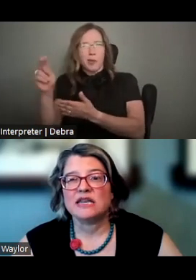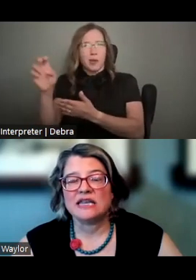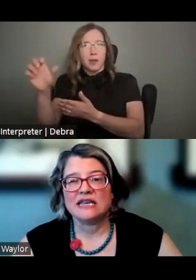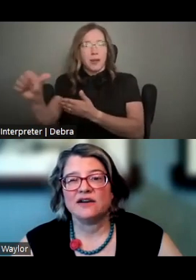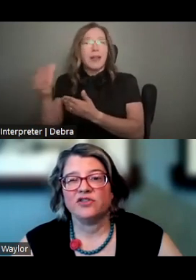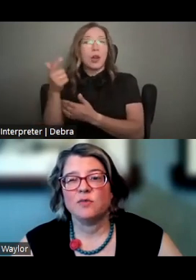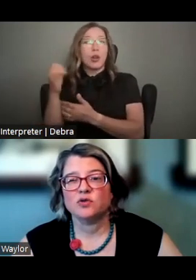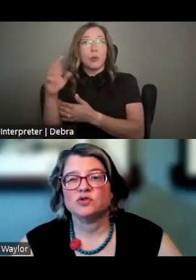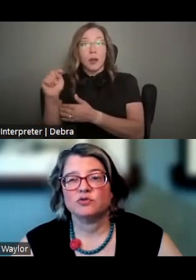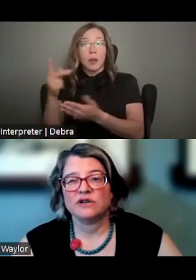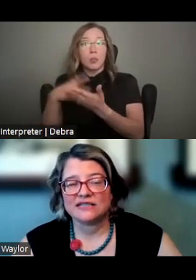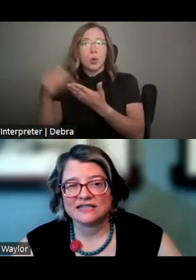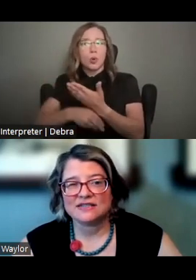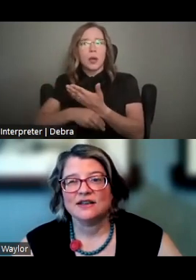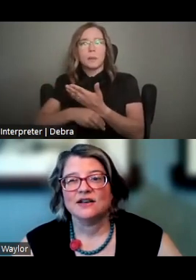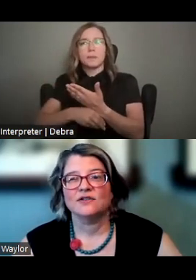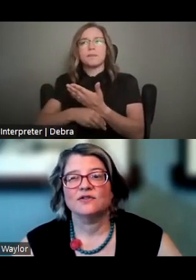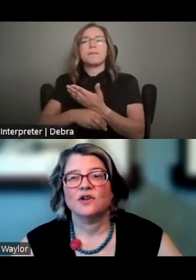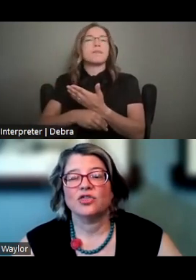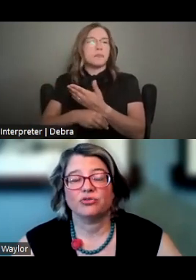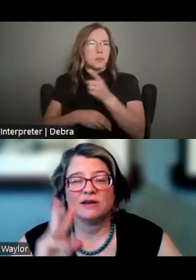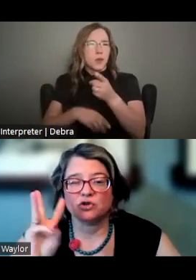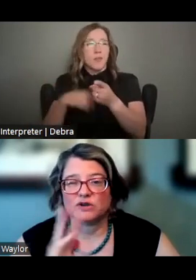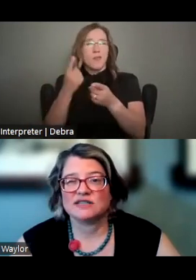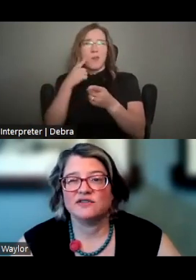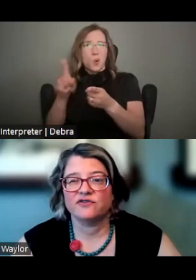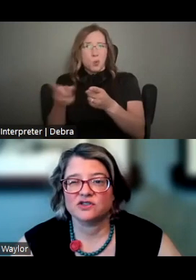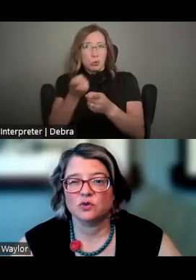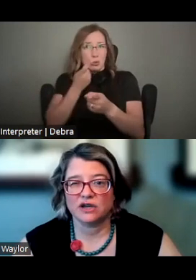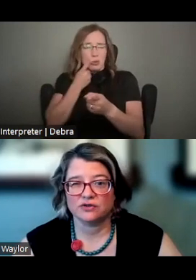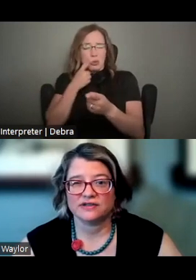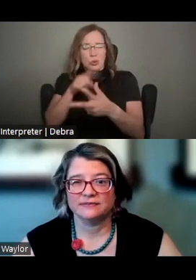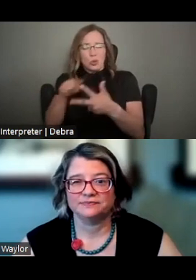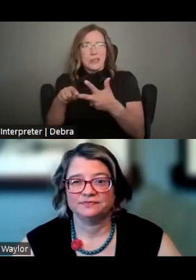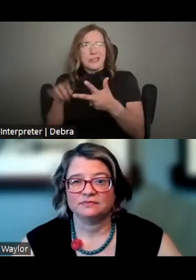IN ANY OF THE MOST RECENT, THREE MOST RECENT FISCAL YEARS.